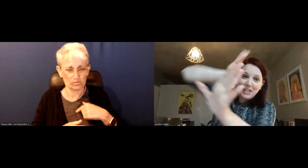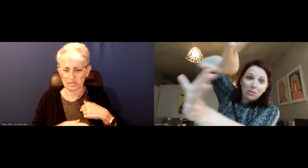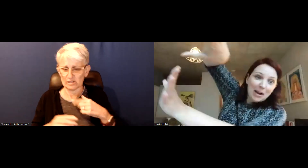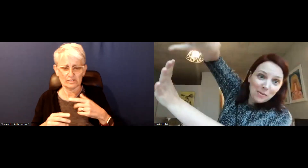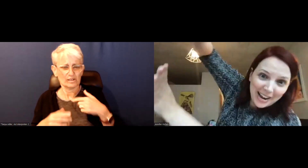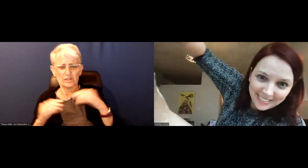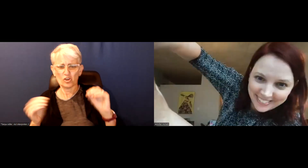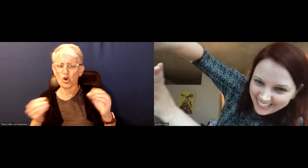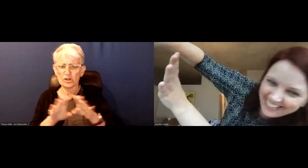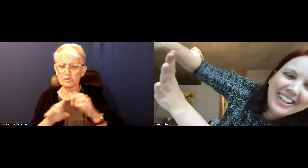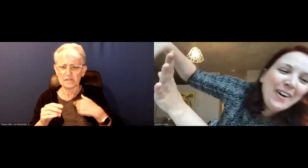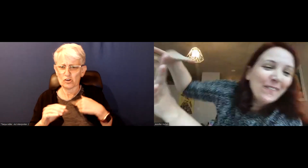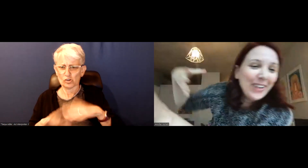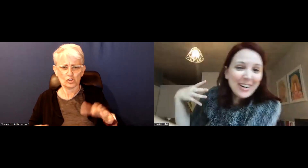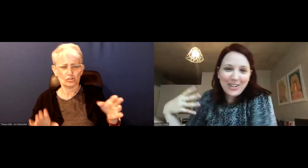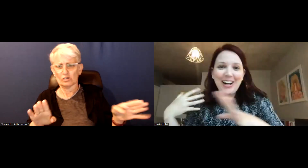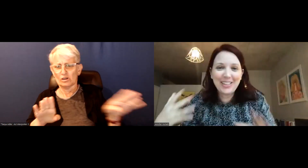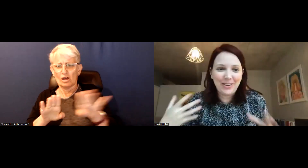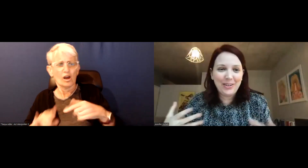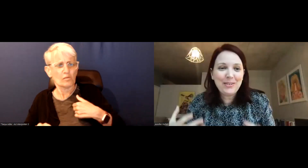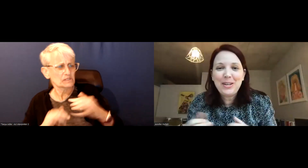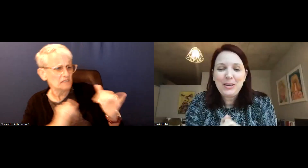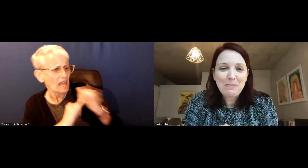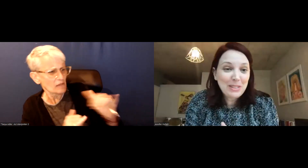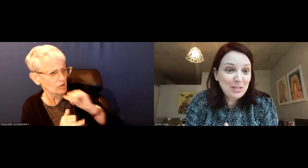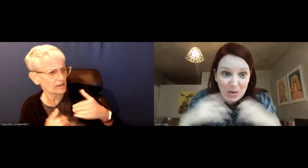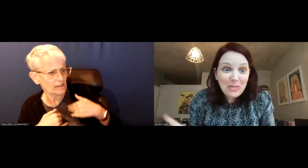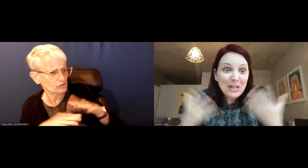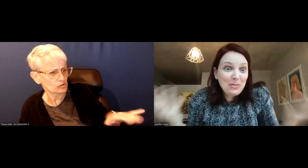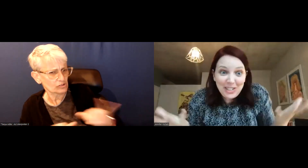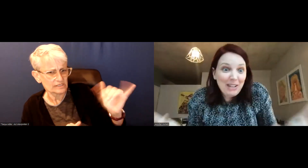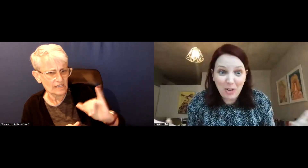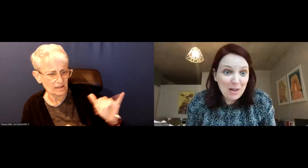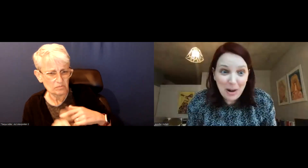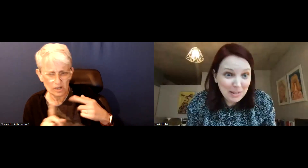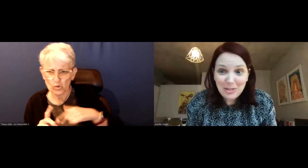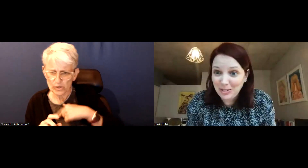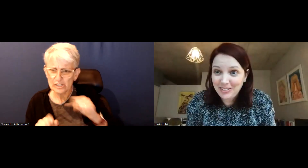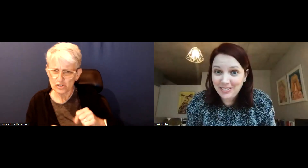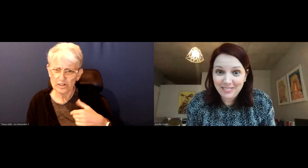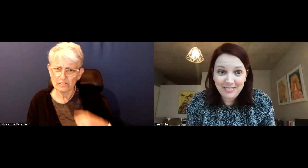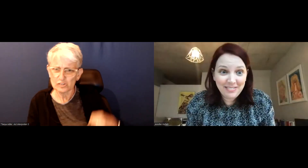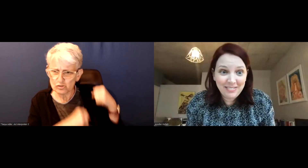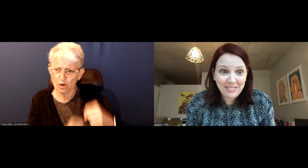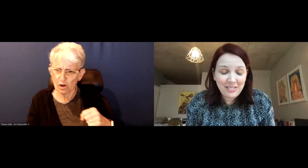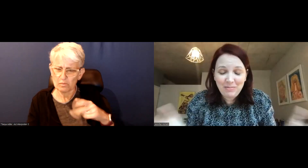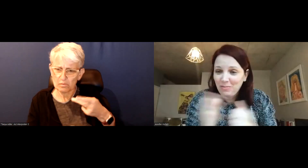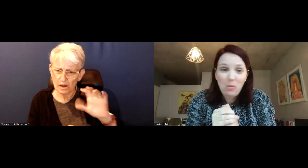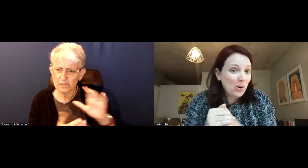And they -like we do not have -it either don't you think we should have strong public goals